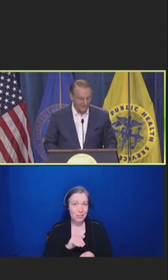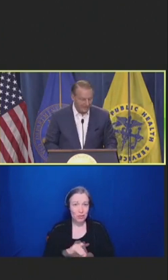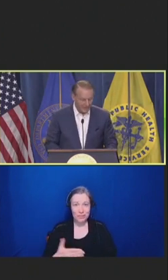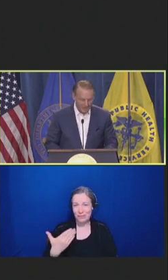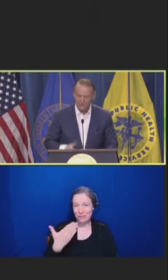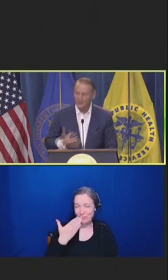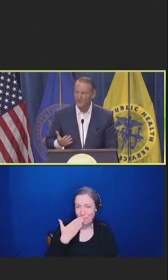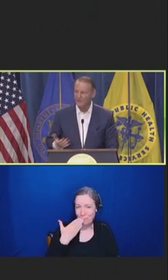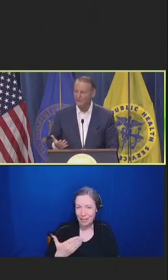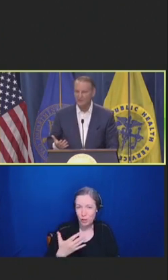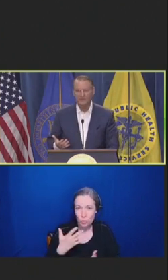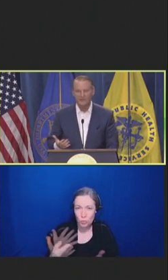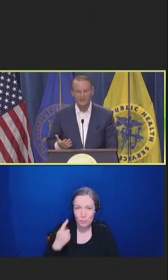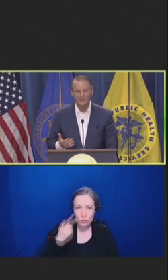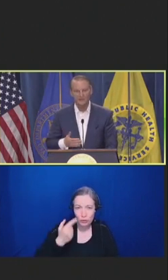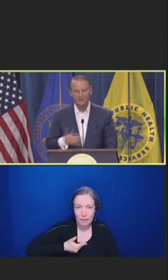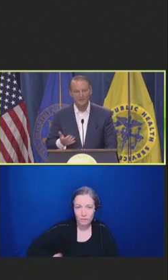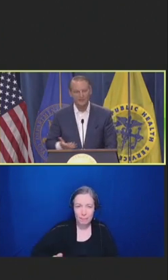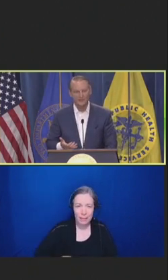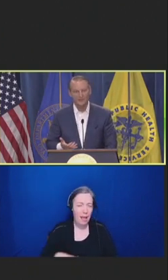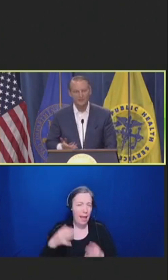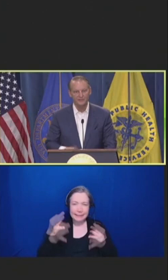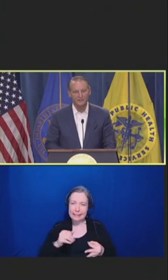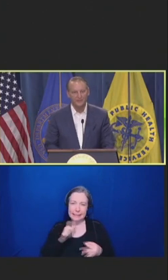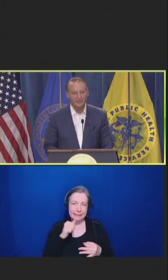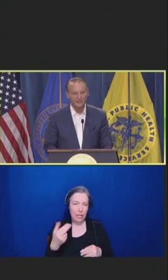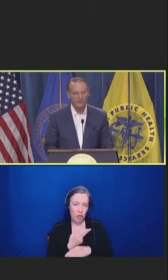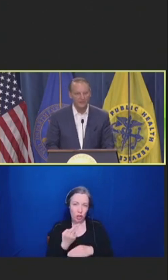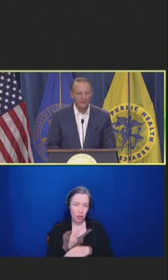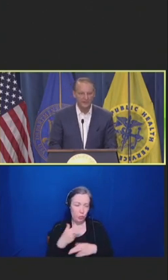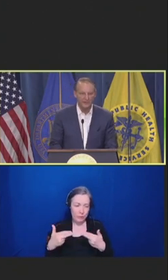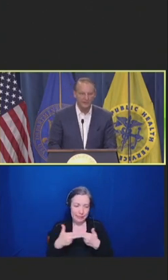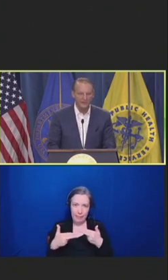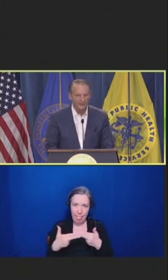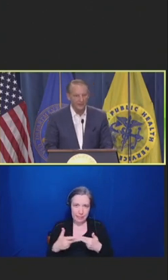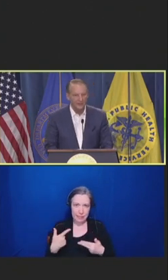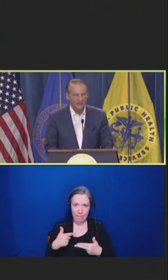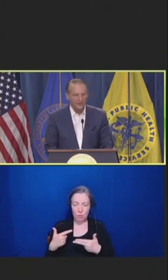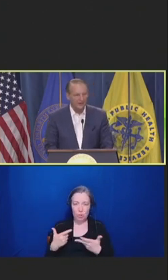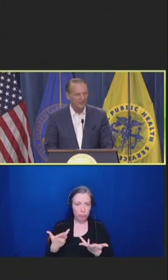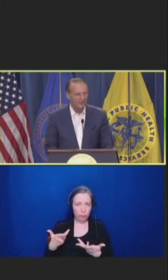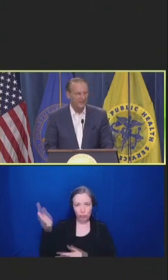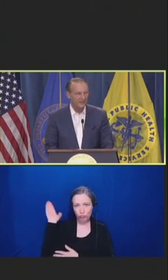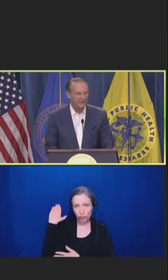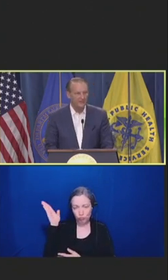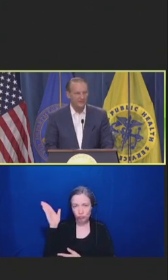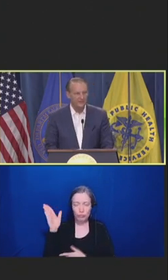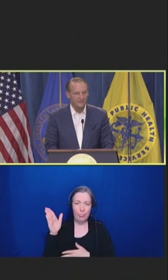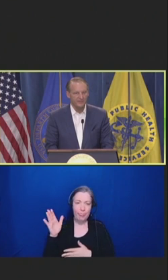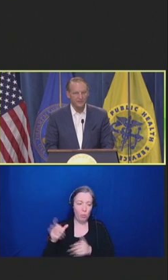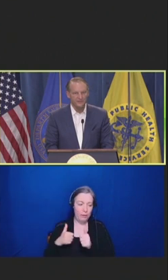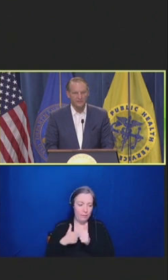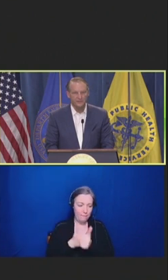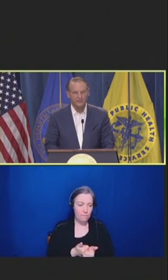I chose not to use slides because I'm going to just share some information that really is going to build off of what the other speakers have spoken to.